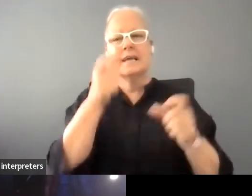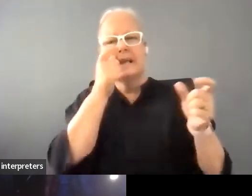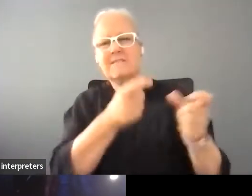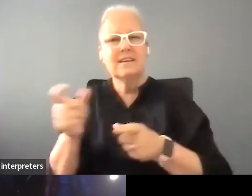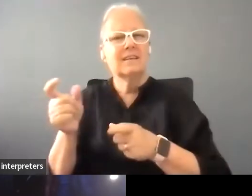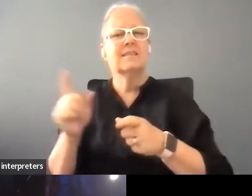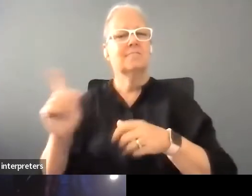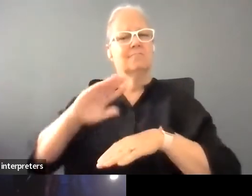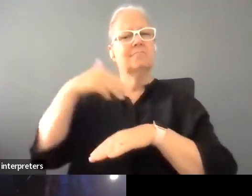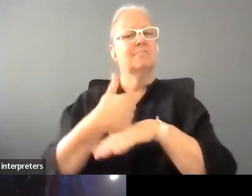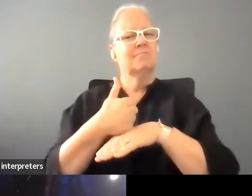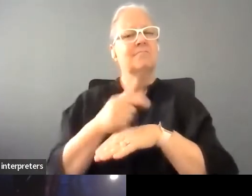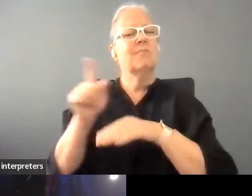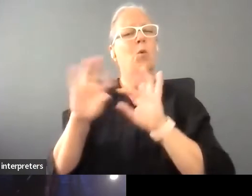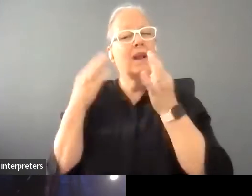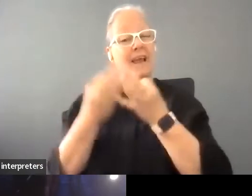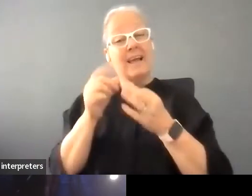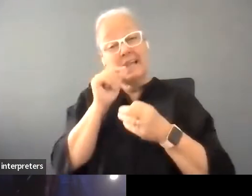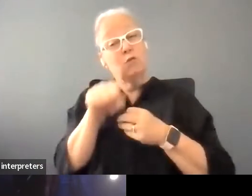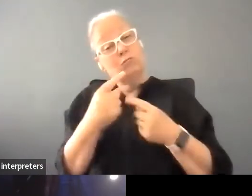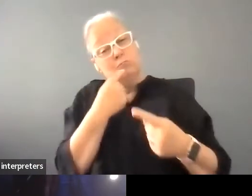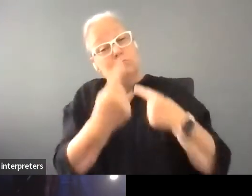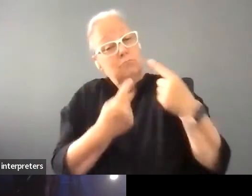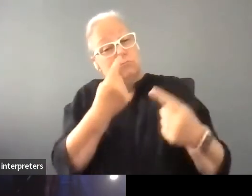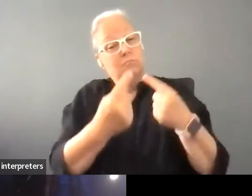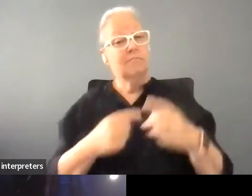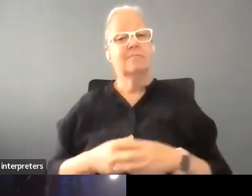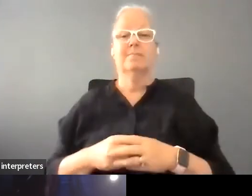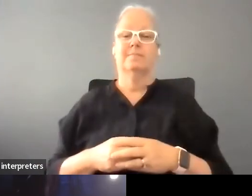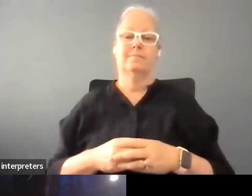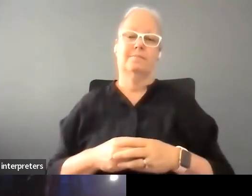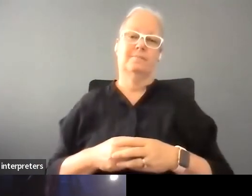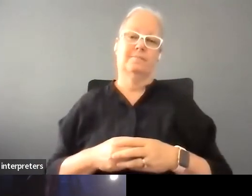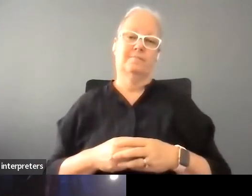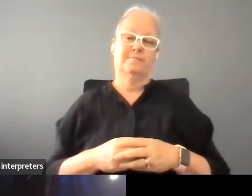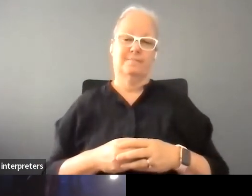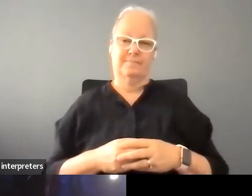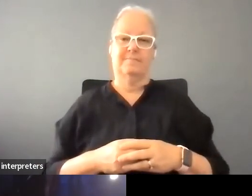did could you speak to this question please? I put it into the context first